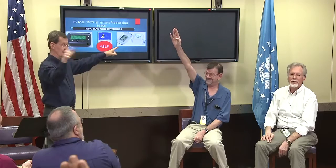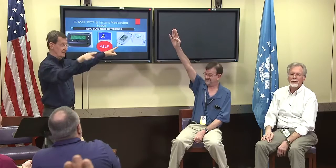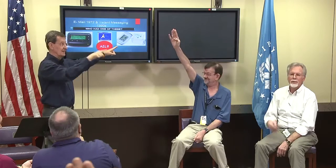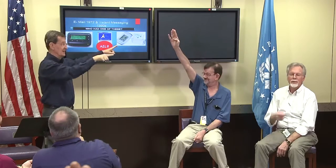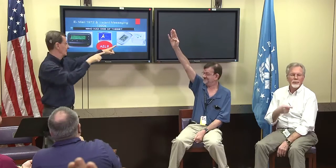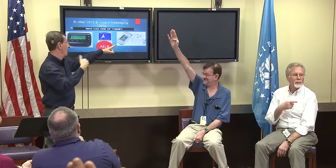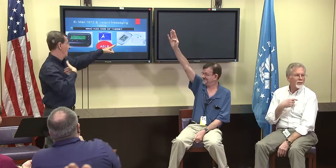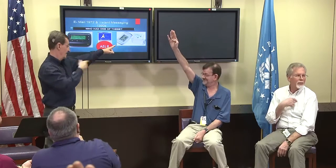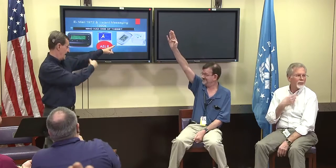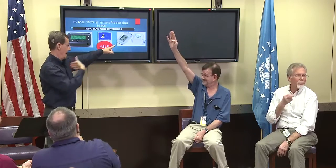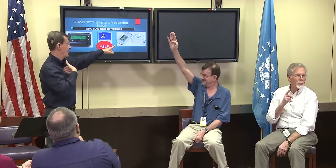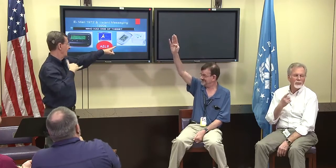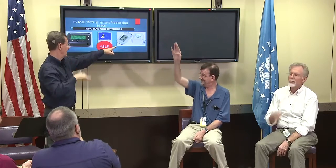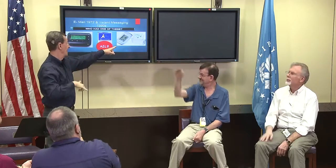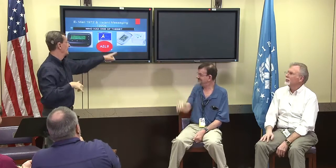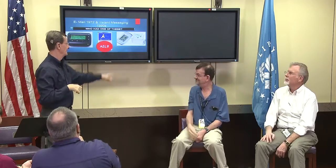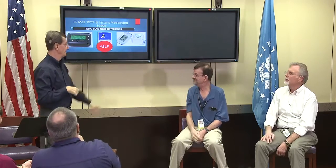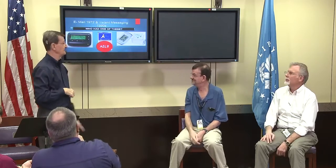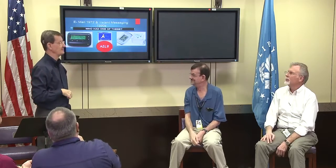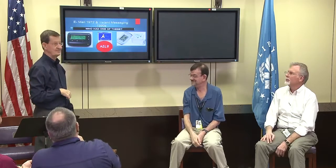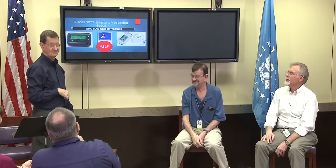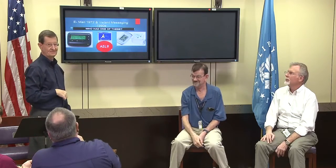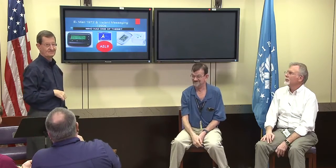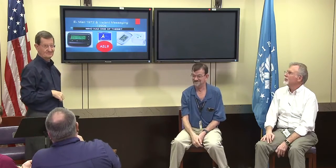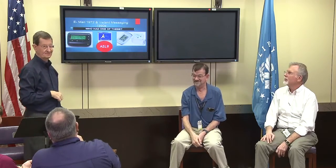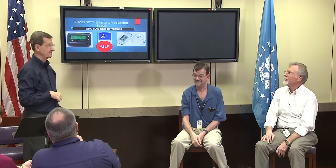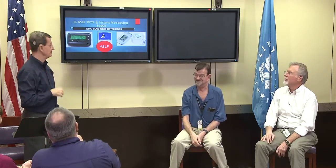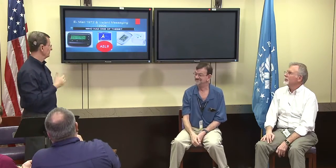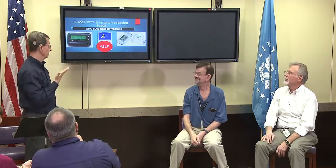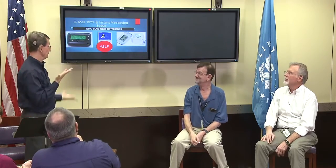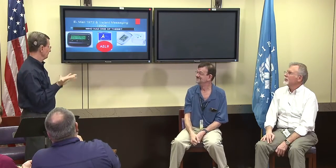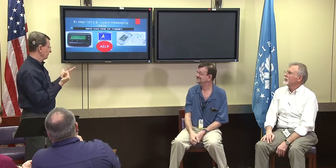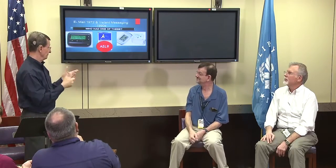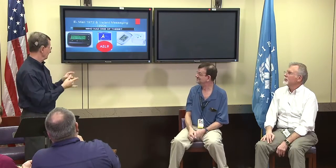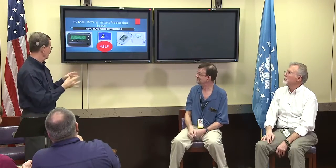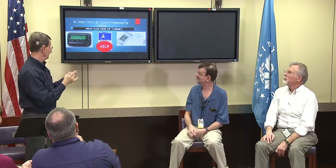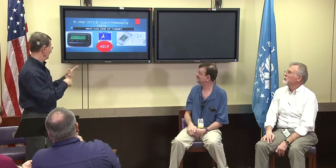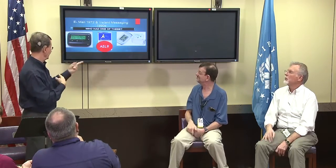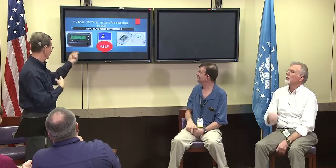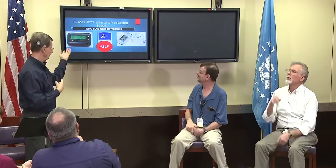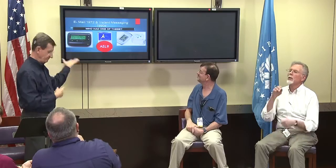Yeah, a lot of folks had the sidekick at that time.